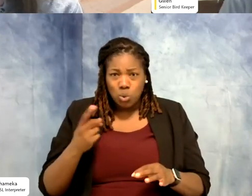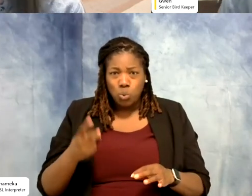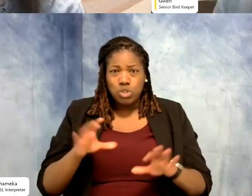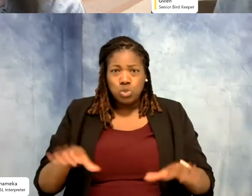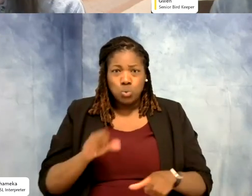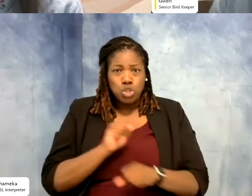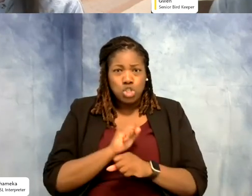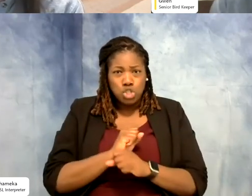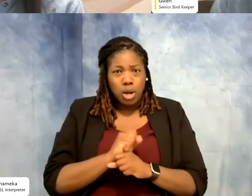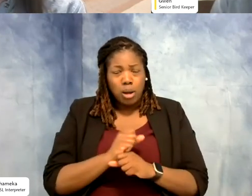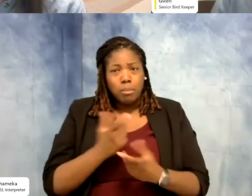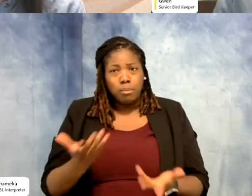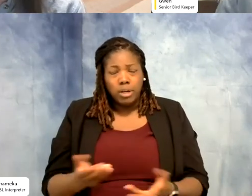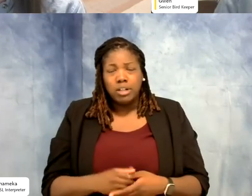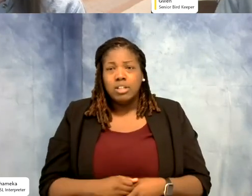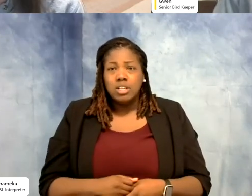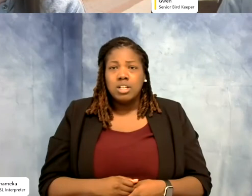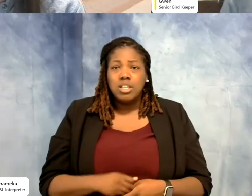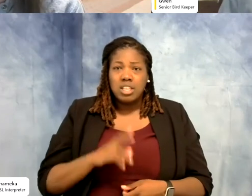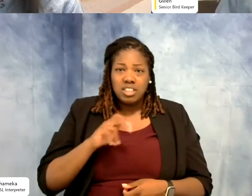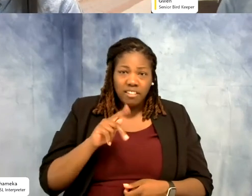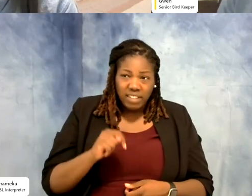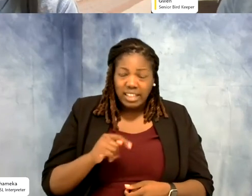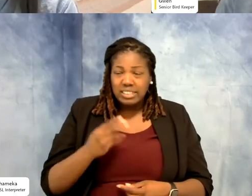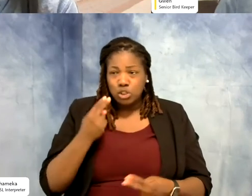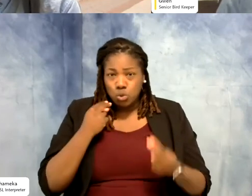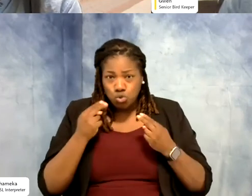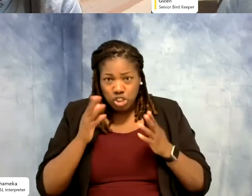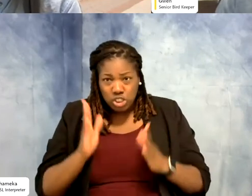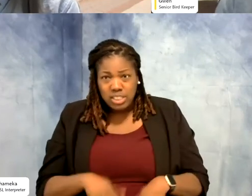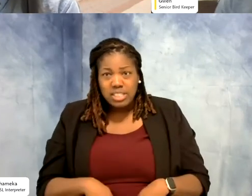entities that make up the Zoo: the vets, the nutritionists, the people that trim the grasses.